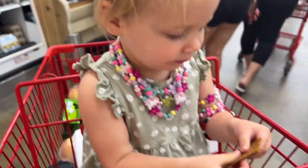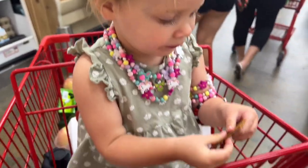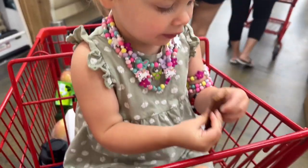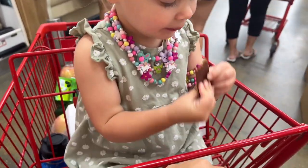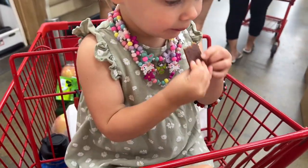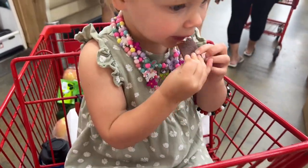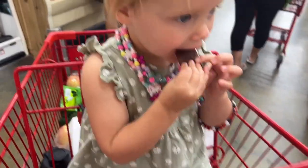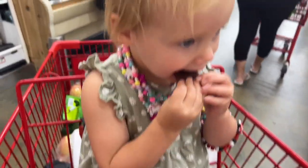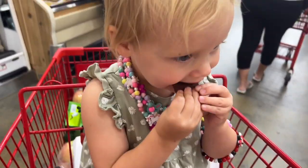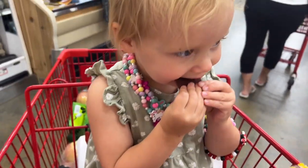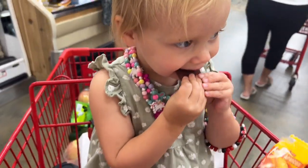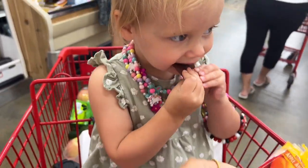Is that yummy?